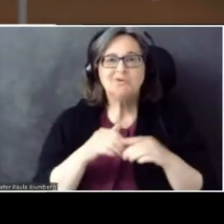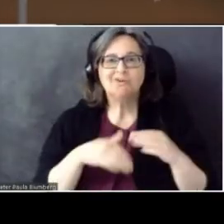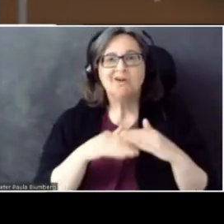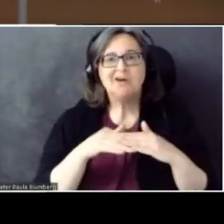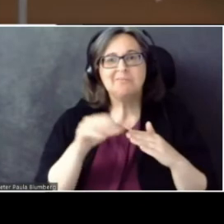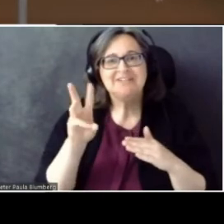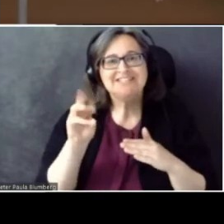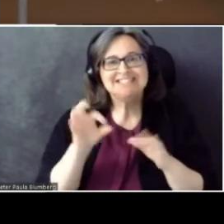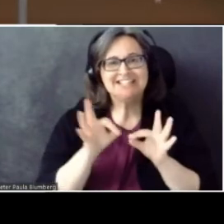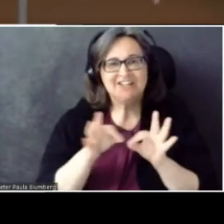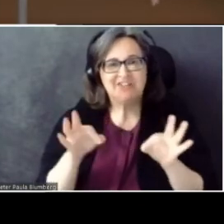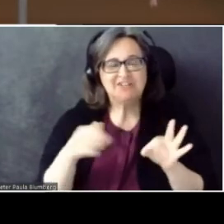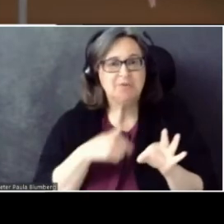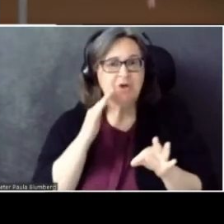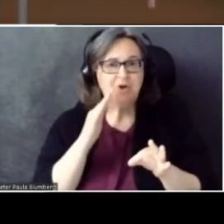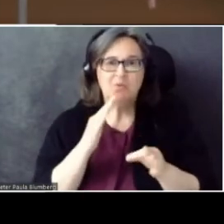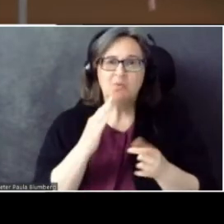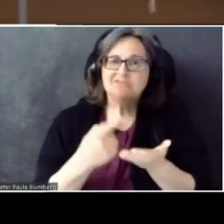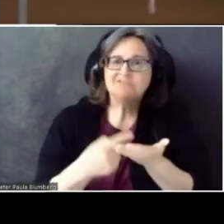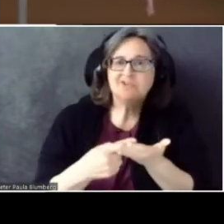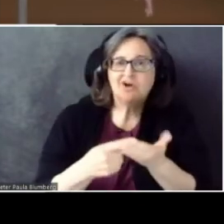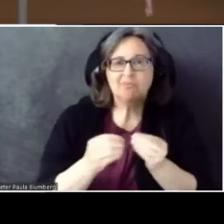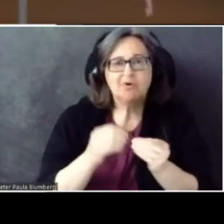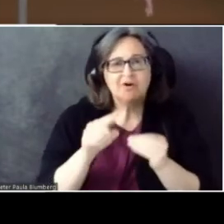We'll talk more about these partial translations in a moment.